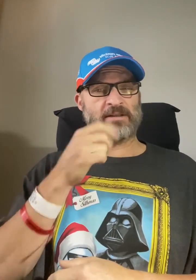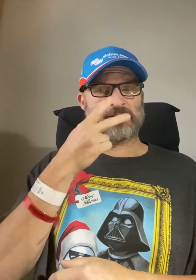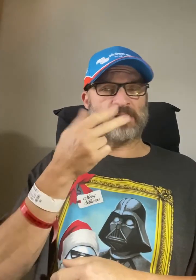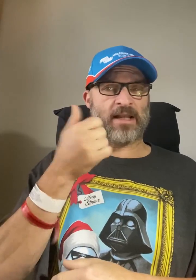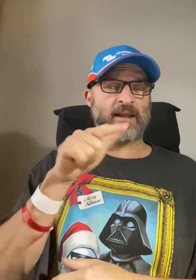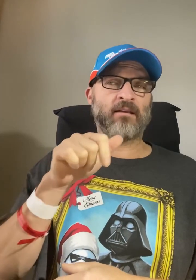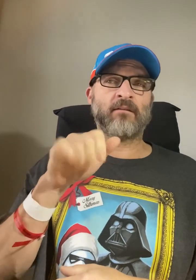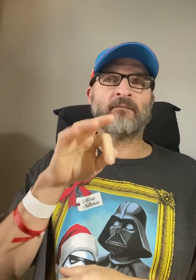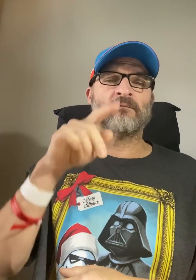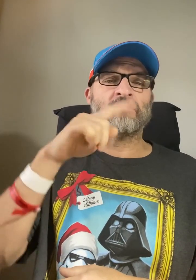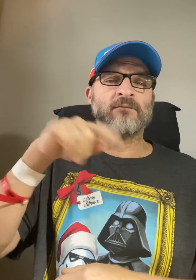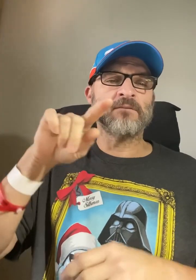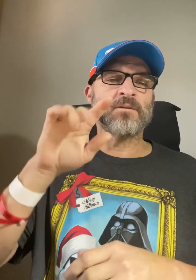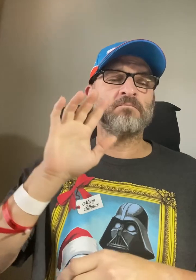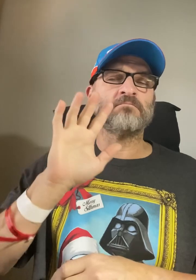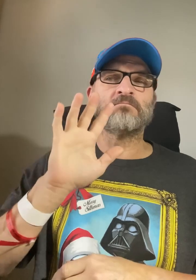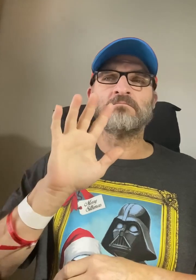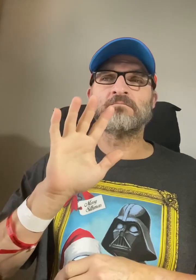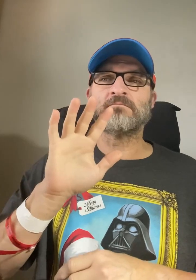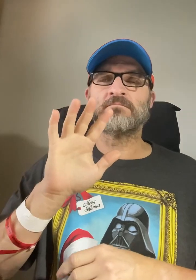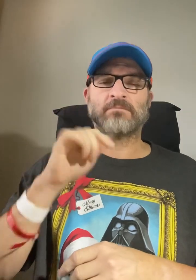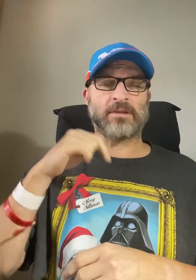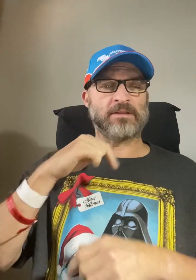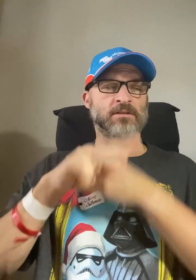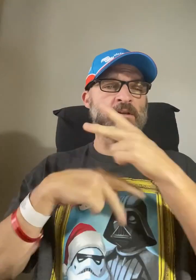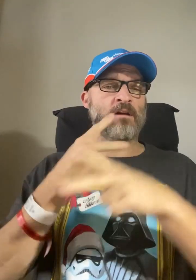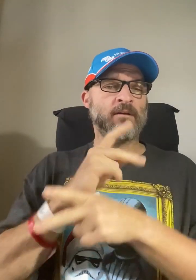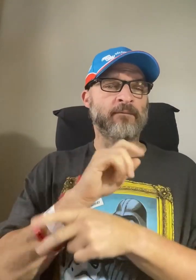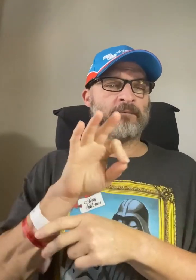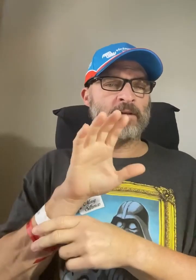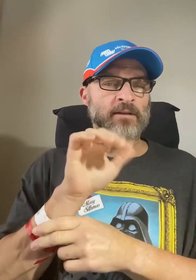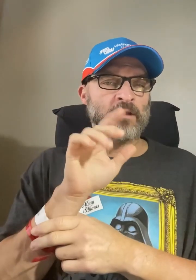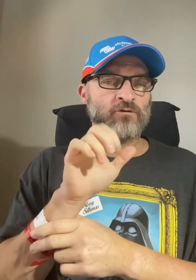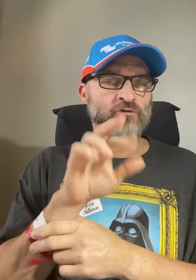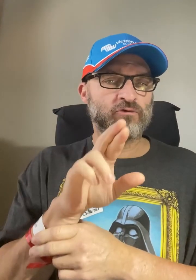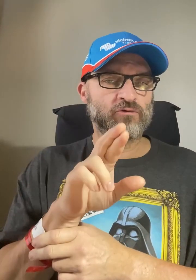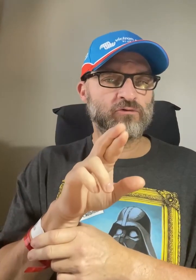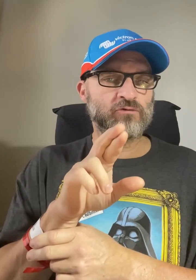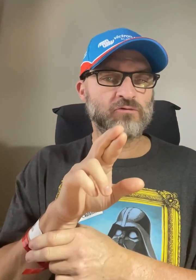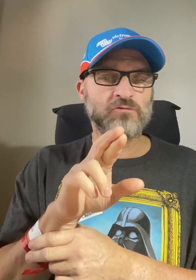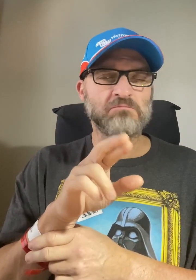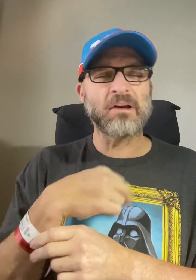I have not seen any of this kind of cancer .